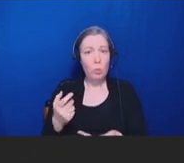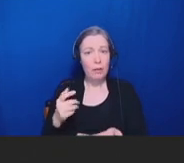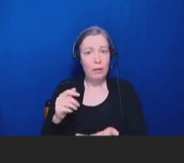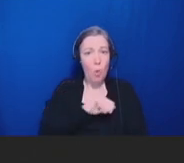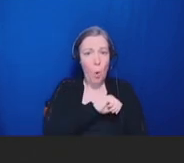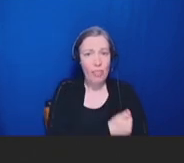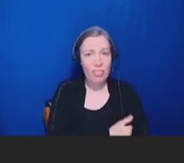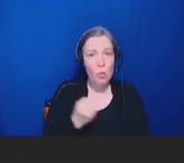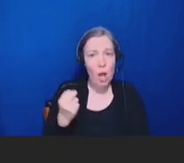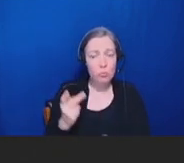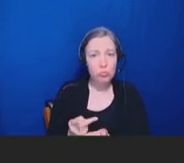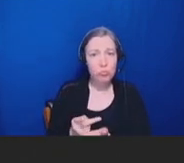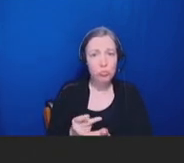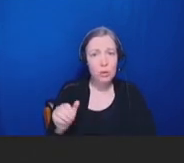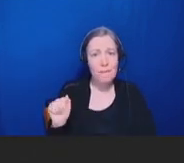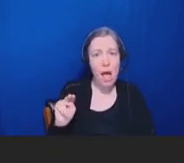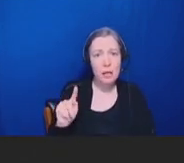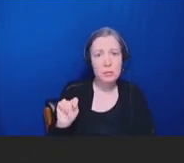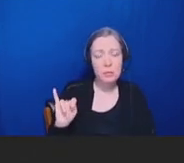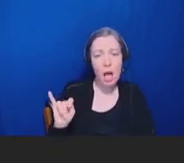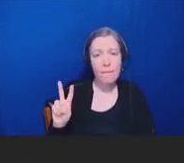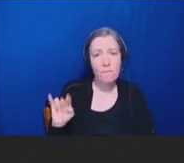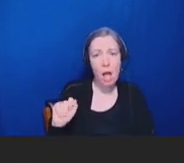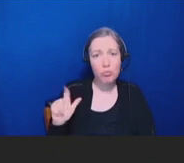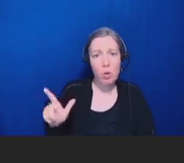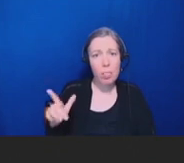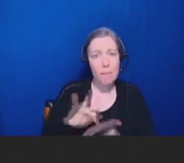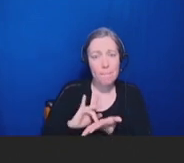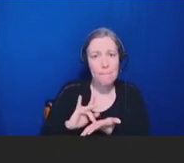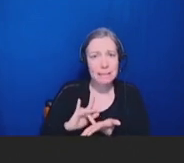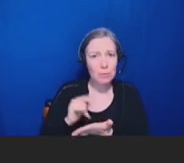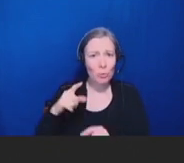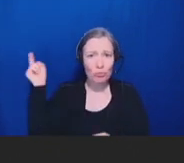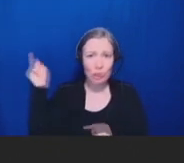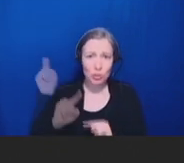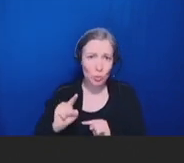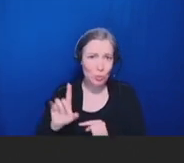would have reduced the risk on the order of 80 percent with no cost impediment.